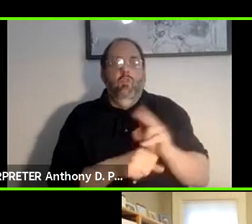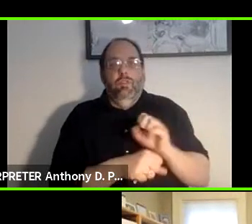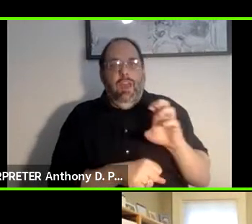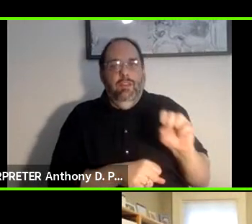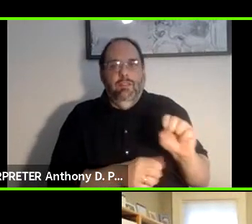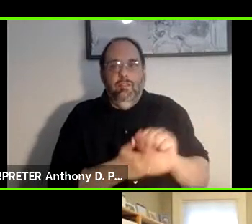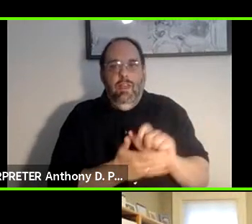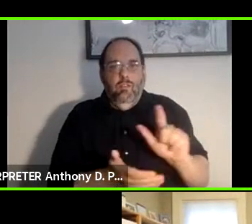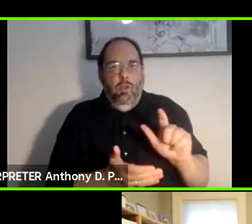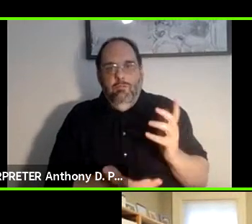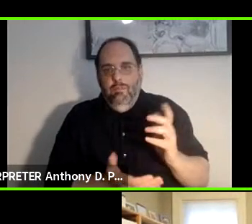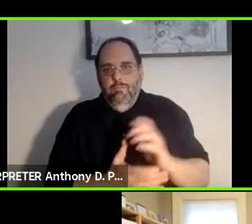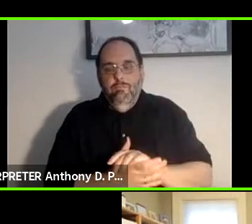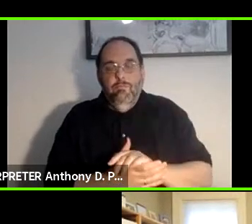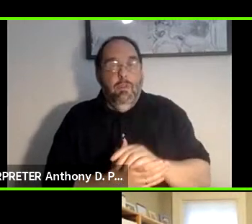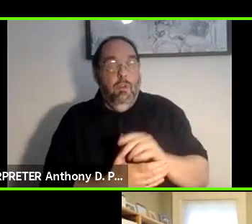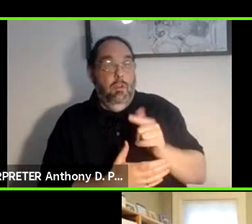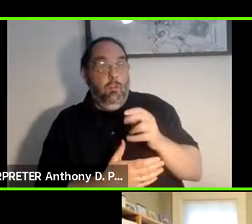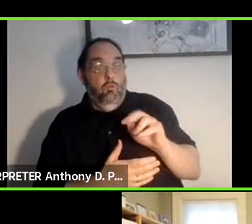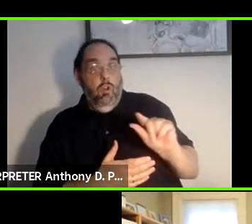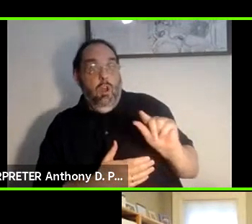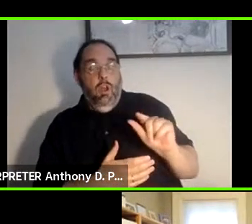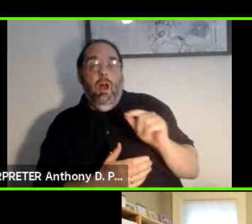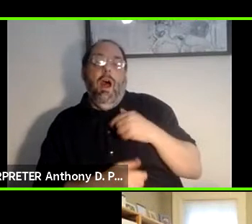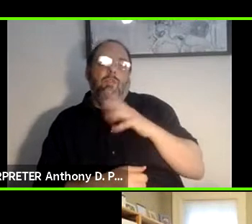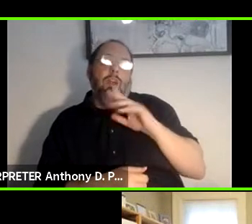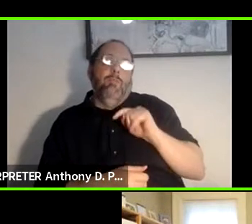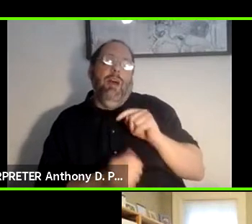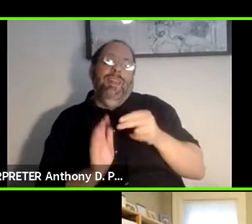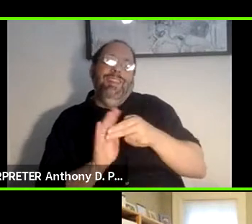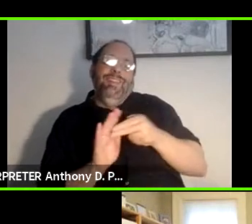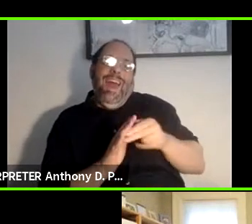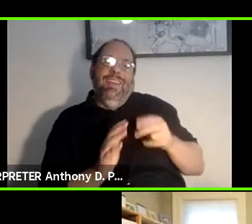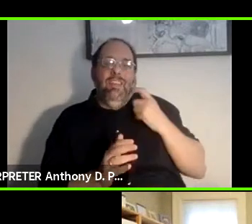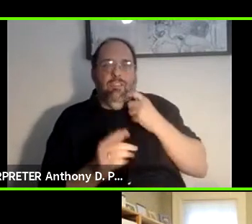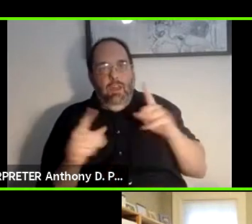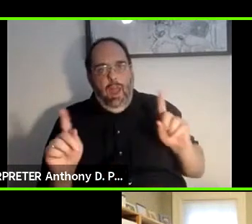That would be .. >> Gregg Vanderheiden: Right. I was referring to the tags they just announced. >> Ted Guild: For keychains and stuff.